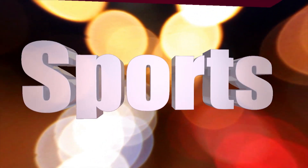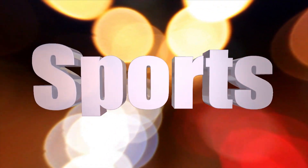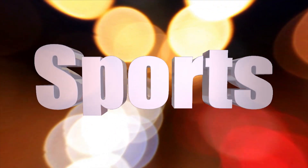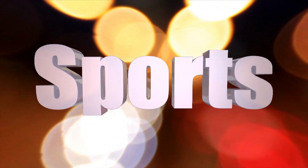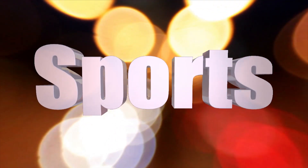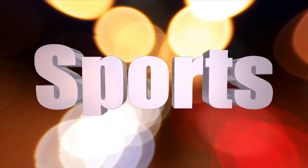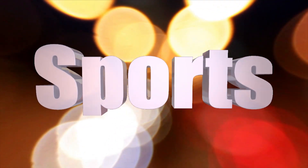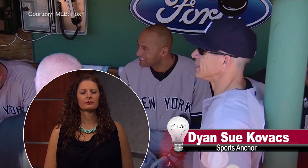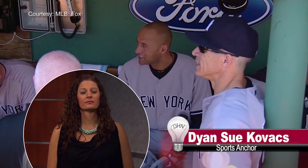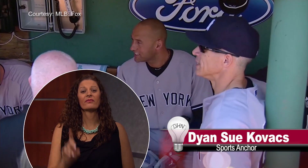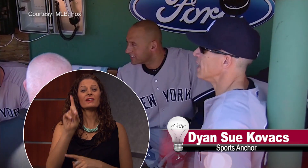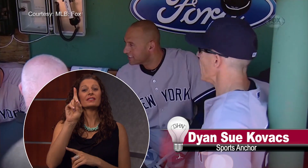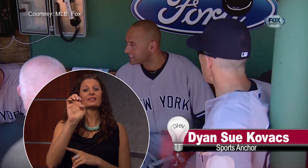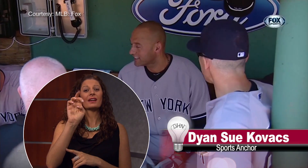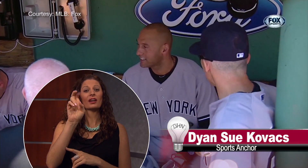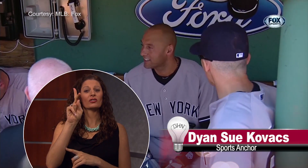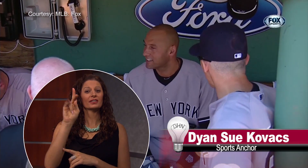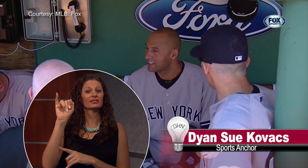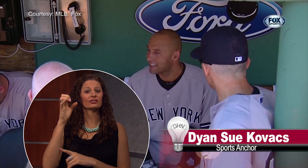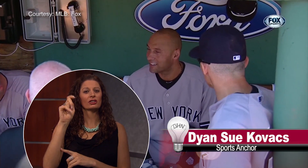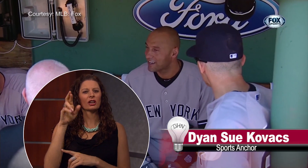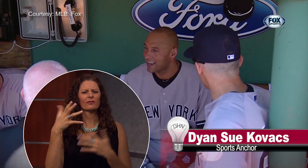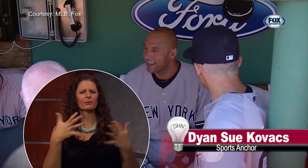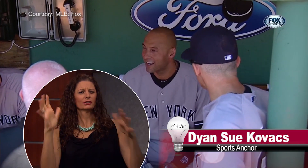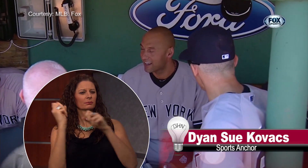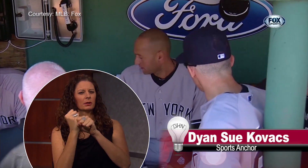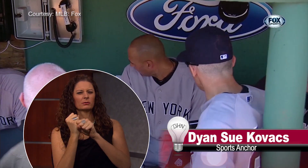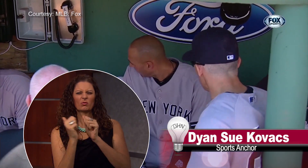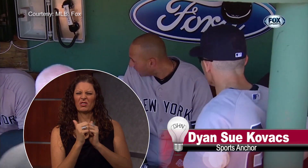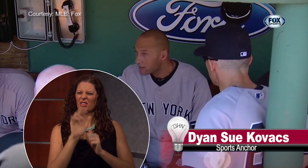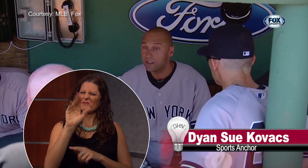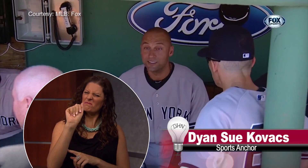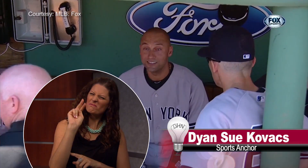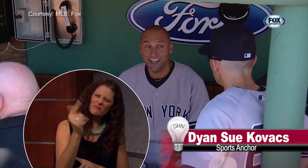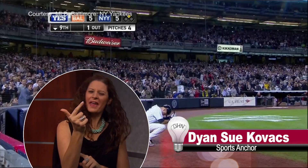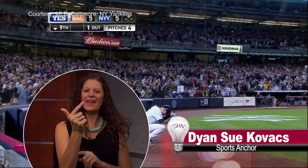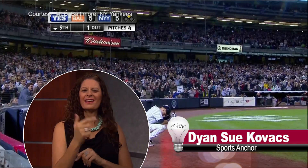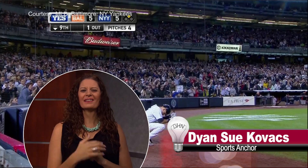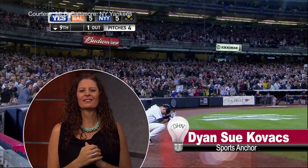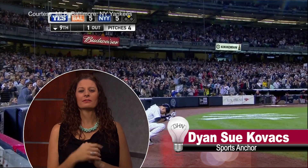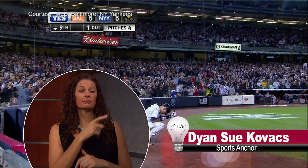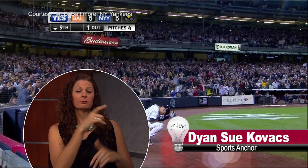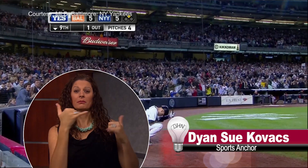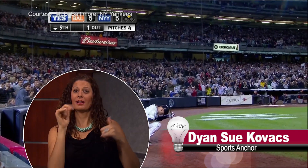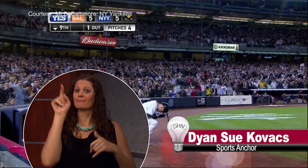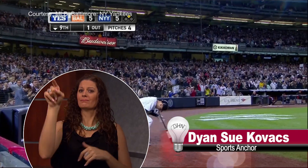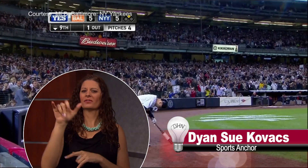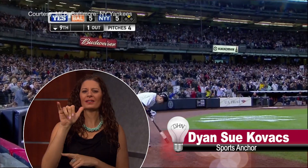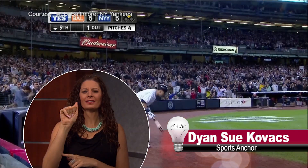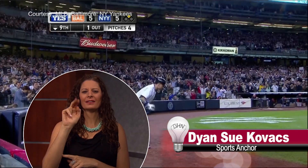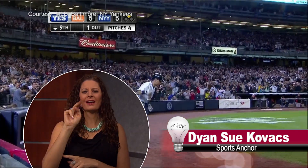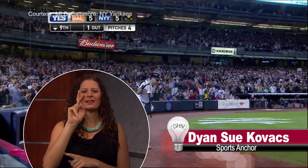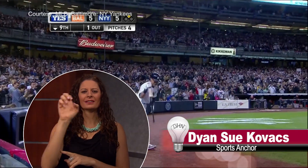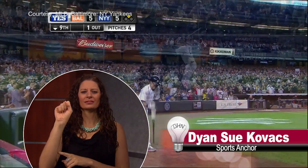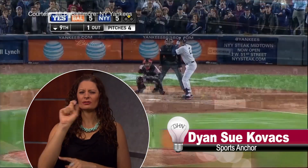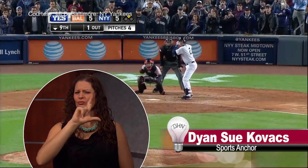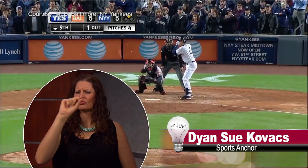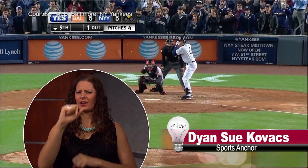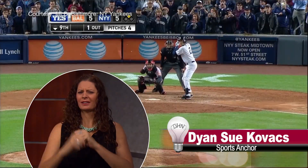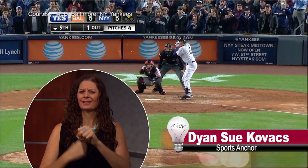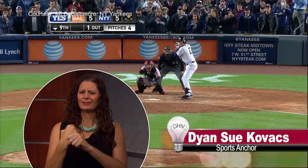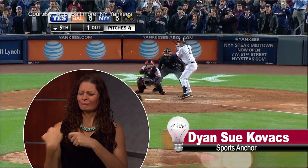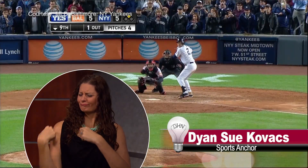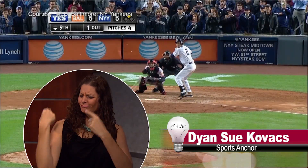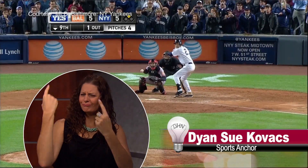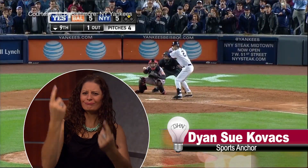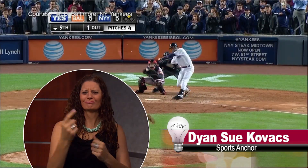Derek Jeter ended his baseball career with a bang. Last Thursday was his final appearance